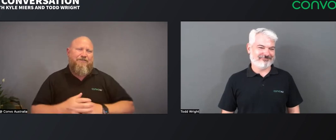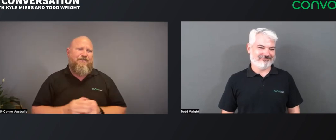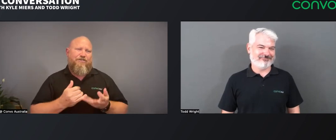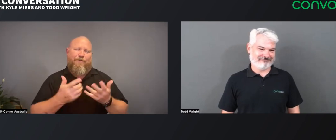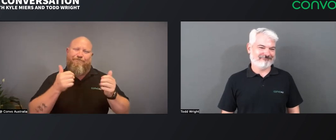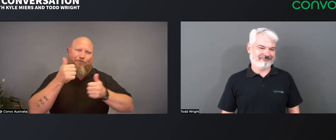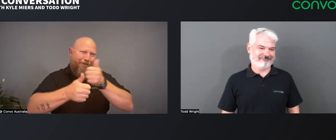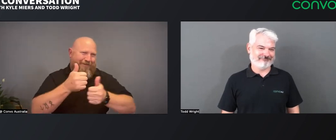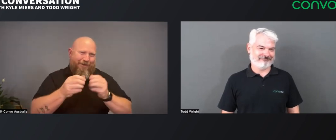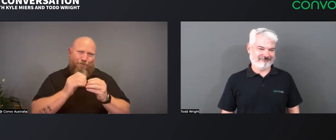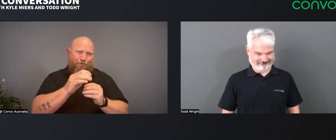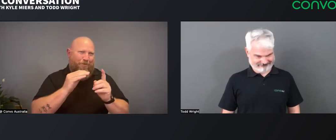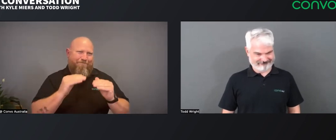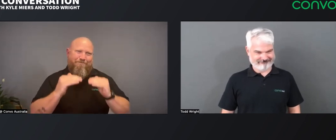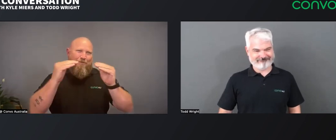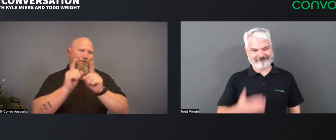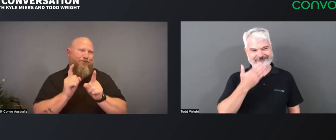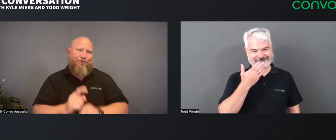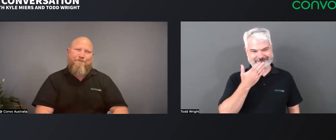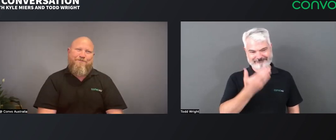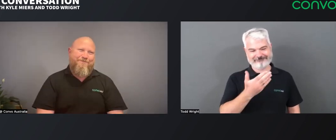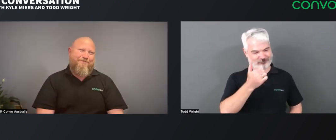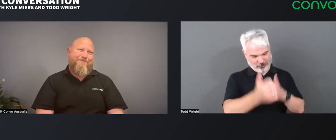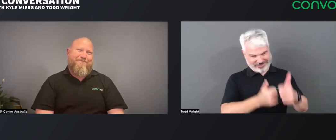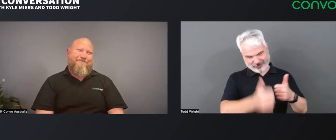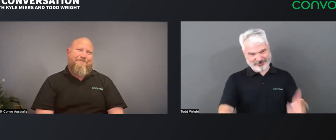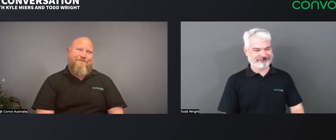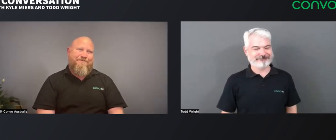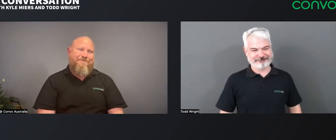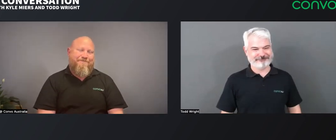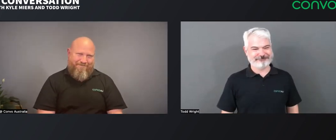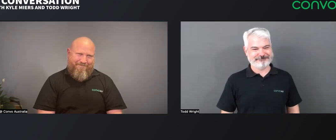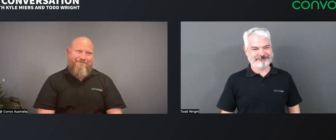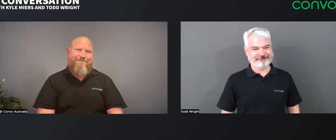So, congratulations again with your promotion and your new role. Thank you. Congratulations.